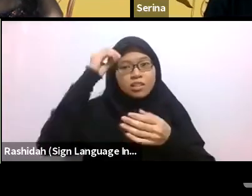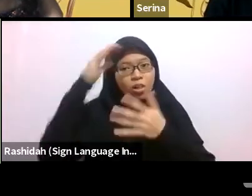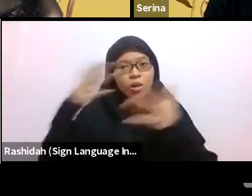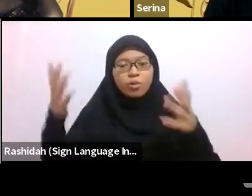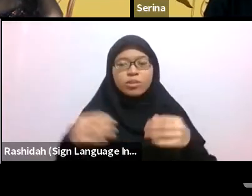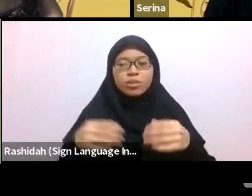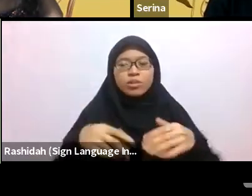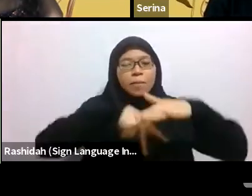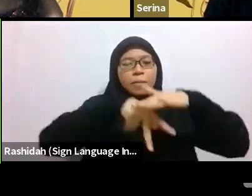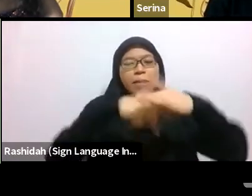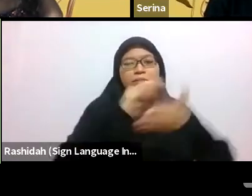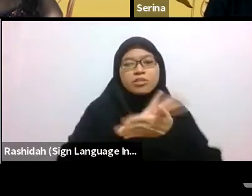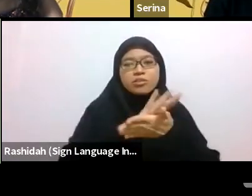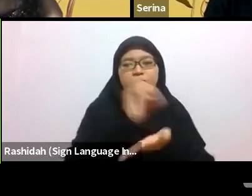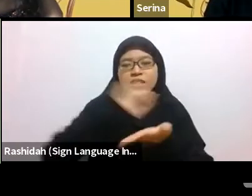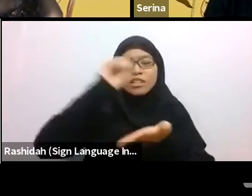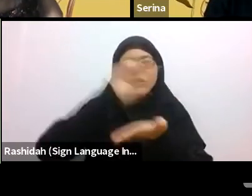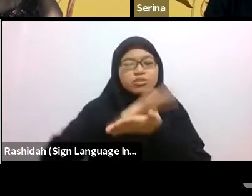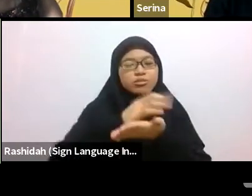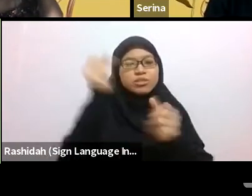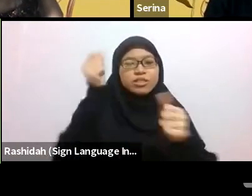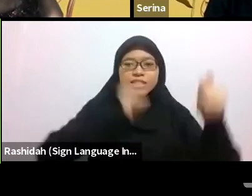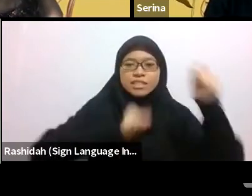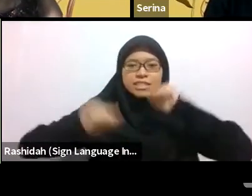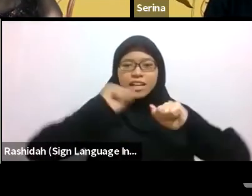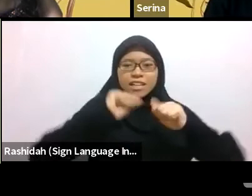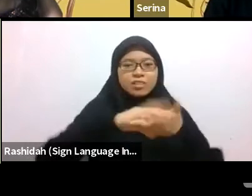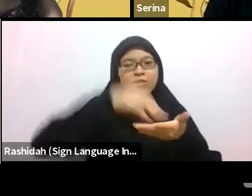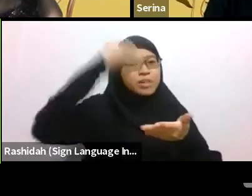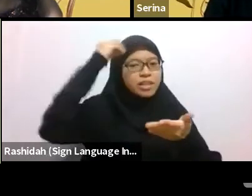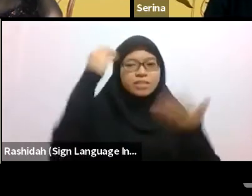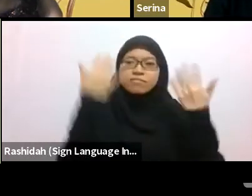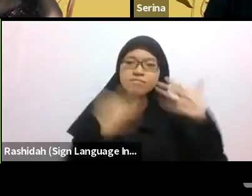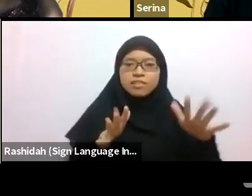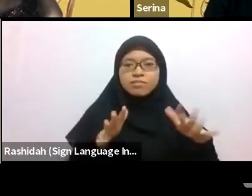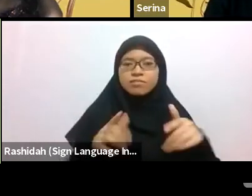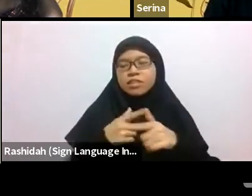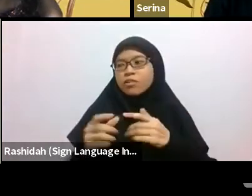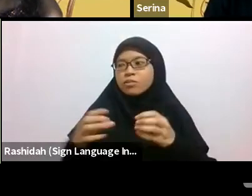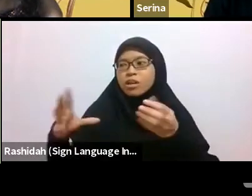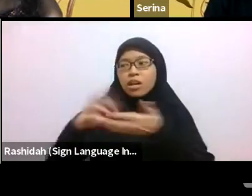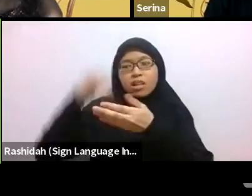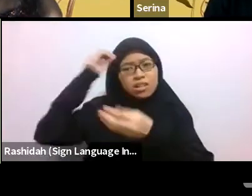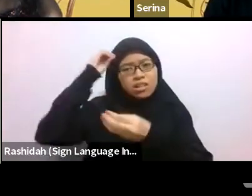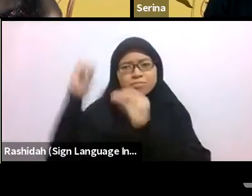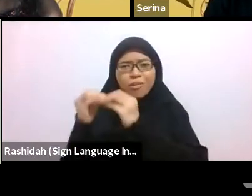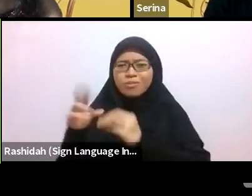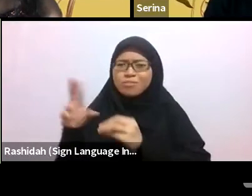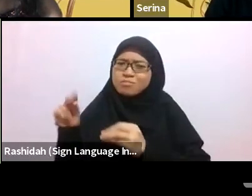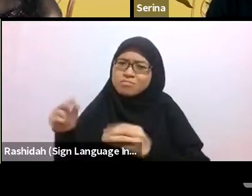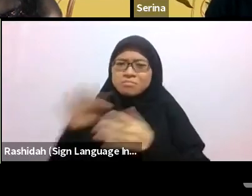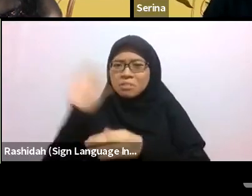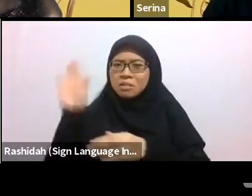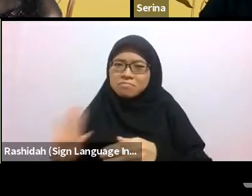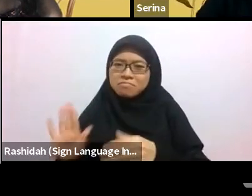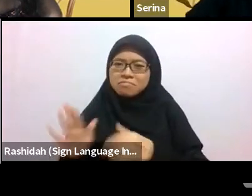One of the things that perhaps we could do as individuals–no need to rely on the state or government for that–